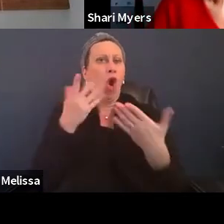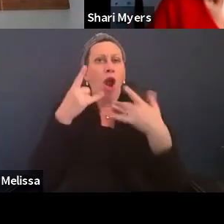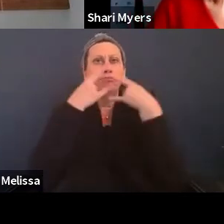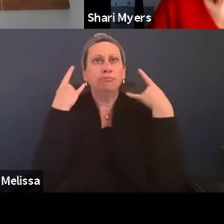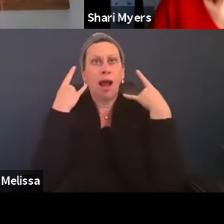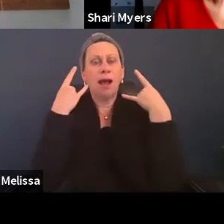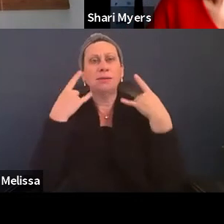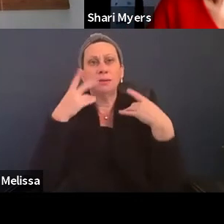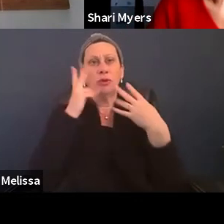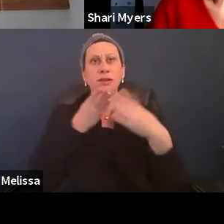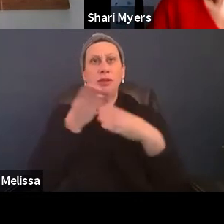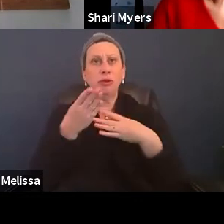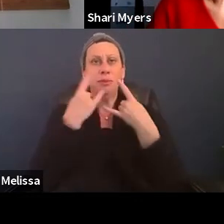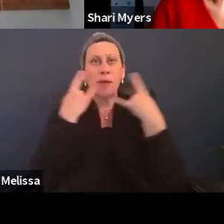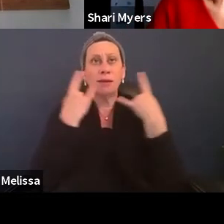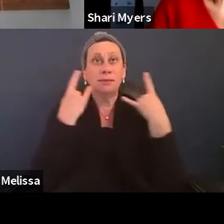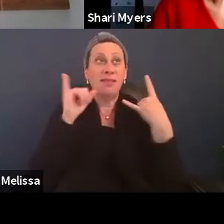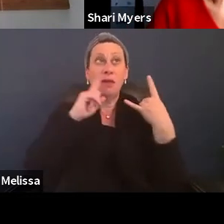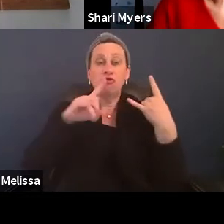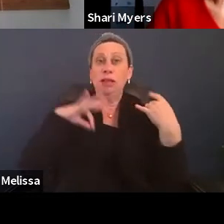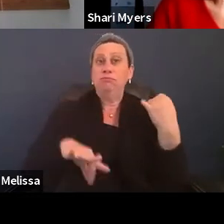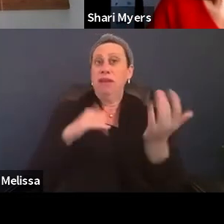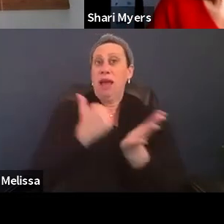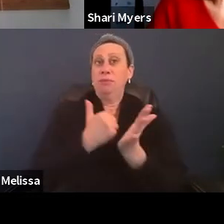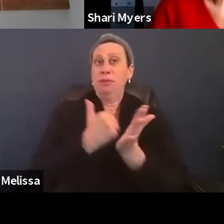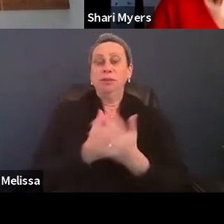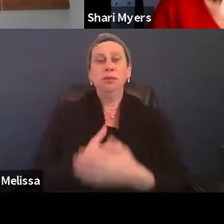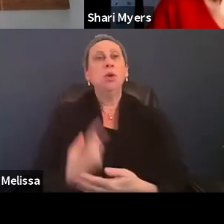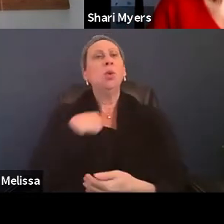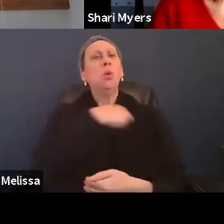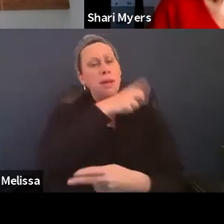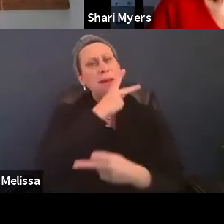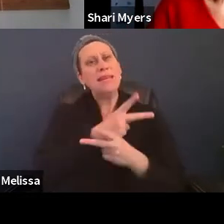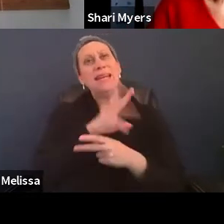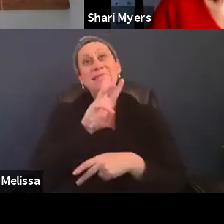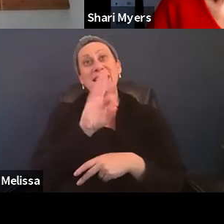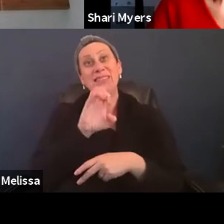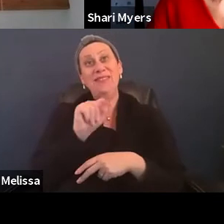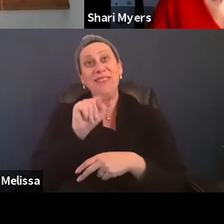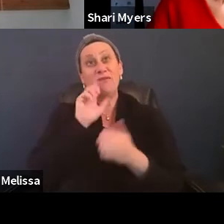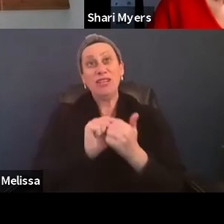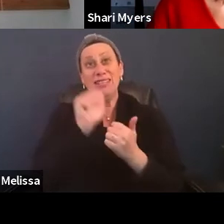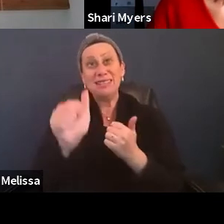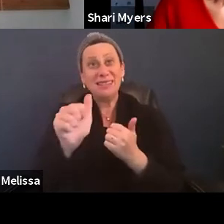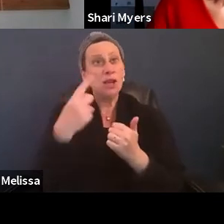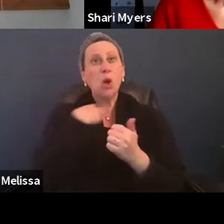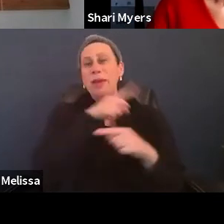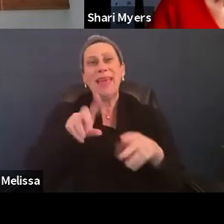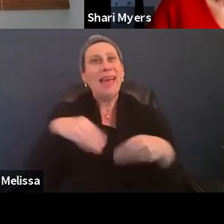That has really been helpful, especially we maintain six feet of distance. We can't give people a hug like we're accustomed to